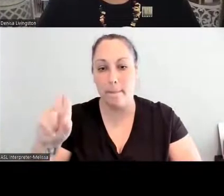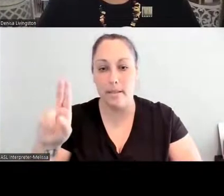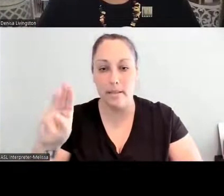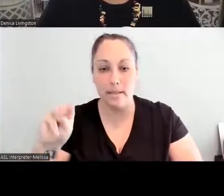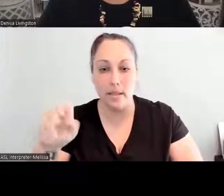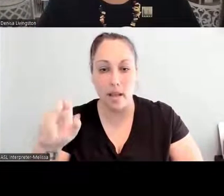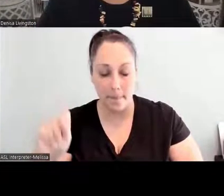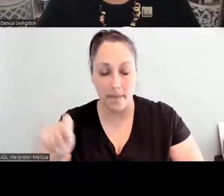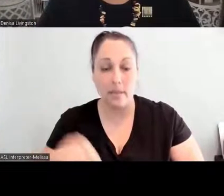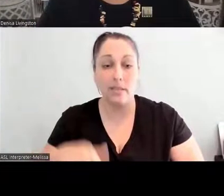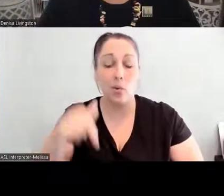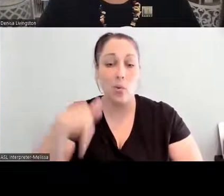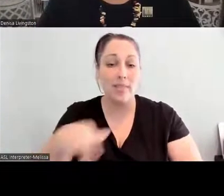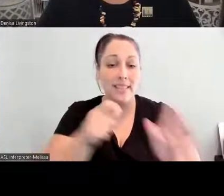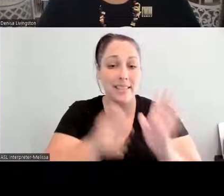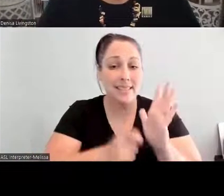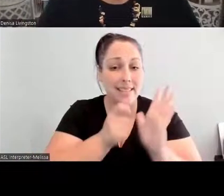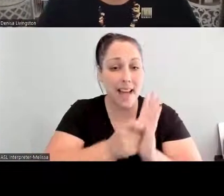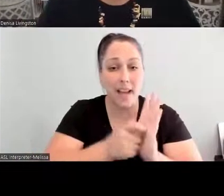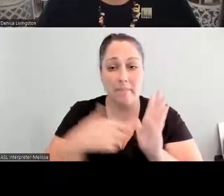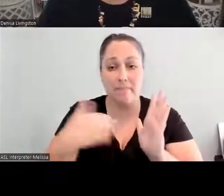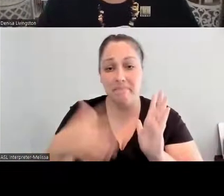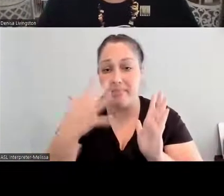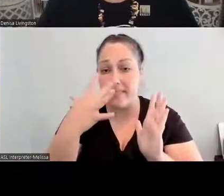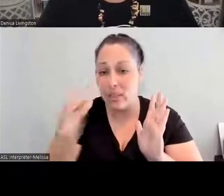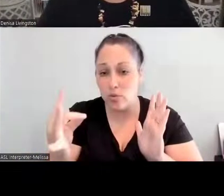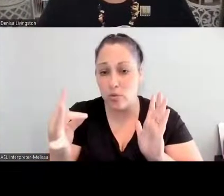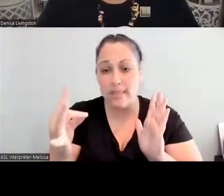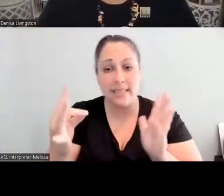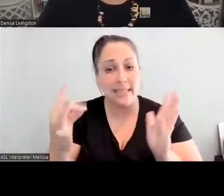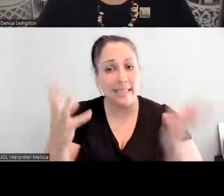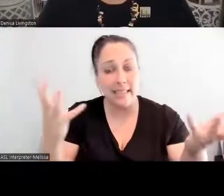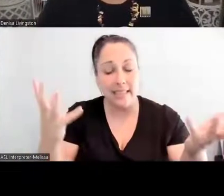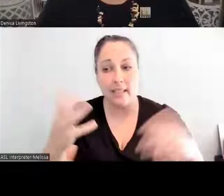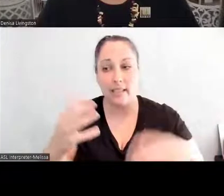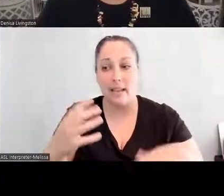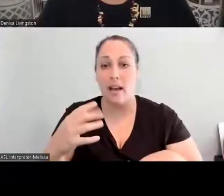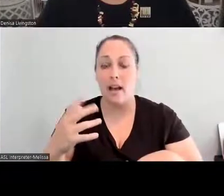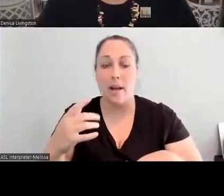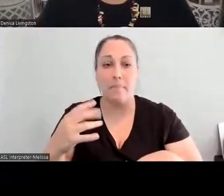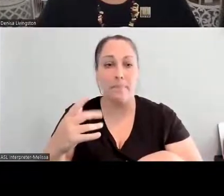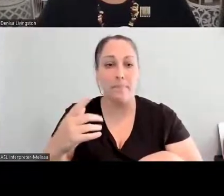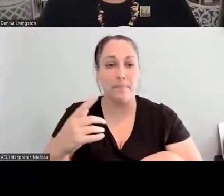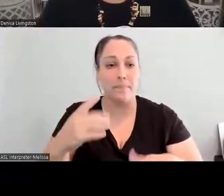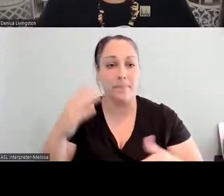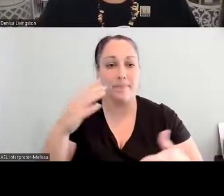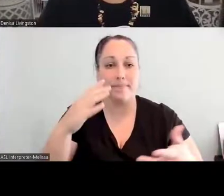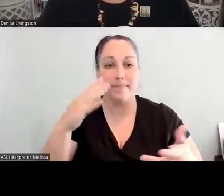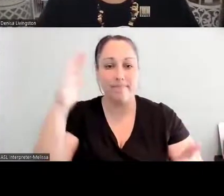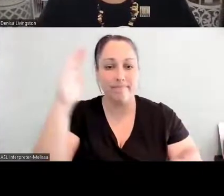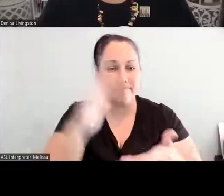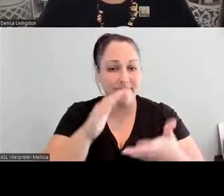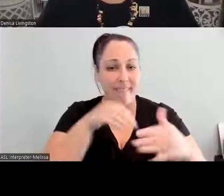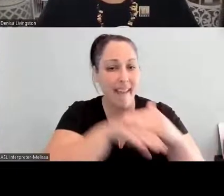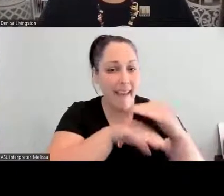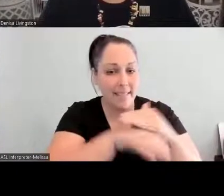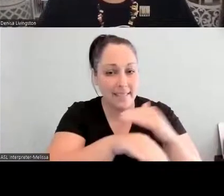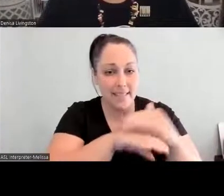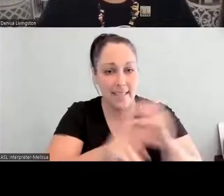also, about the lack of access that our people have. We emphasize indigenous foods, but many times our people do not